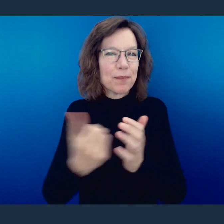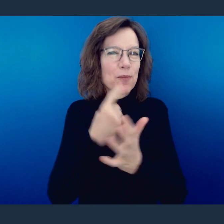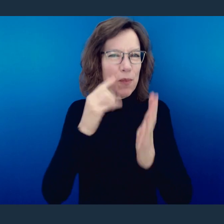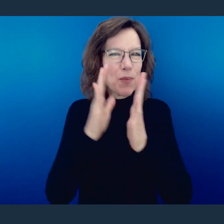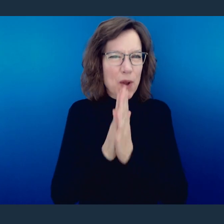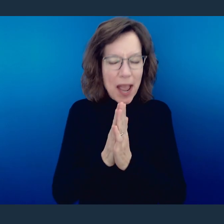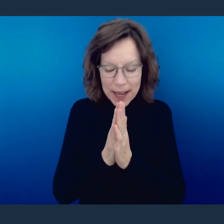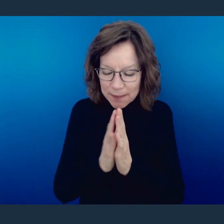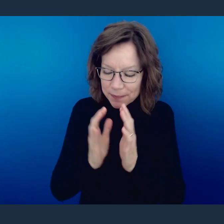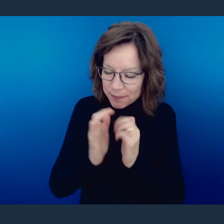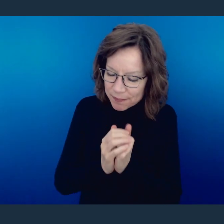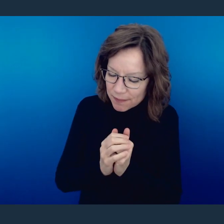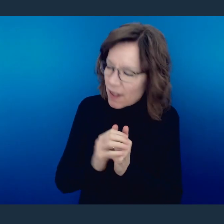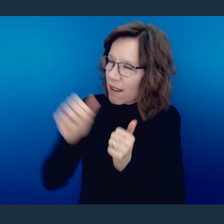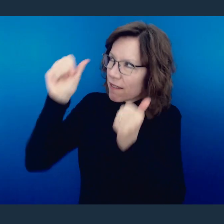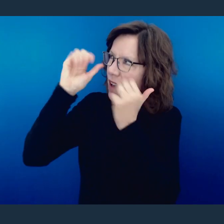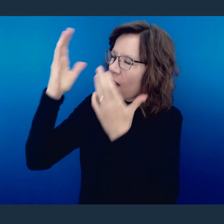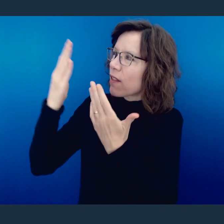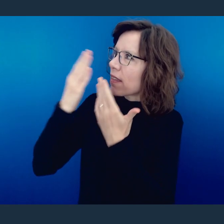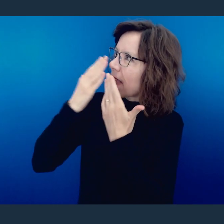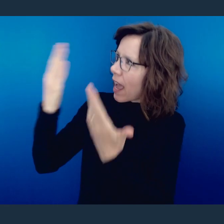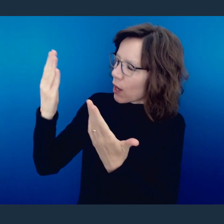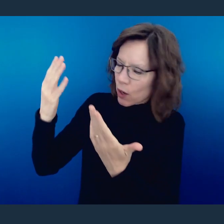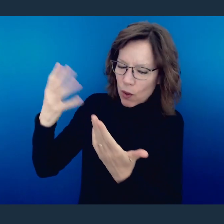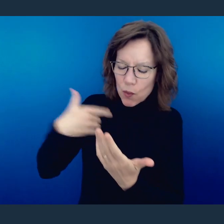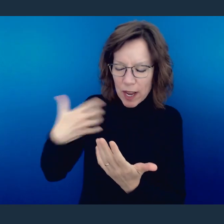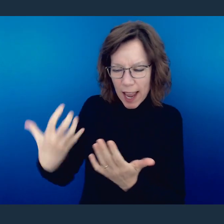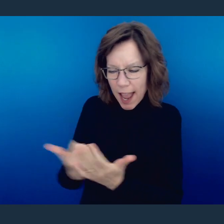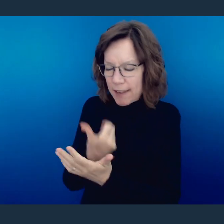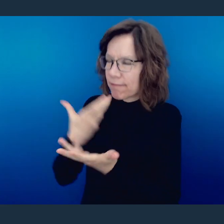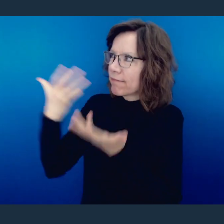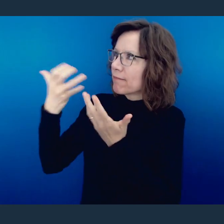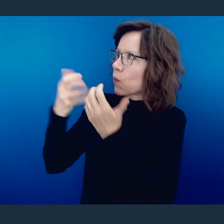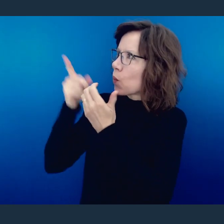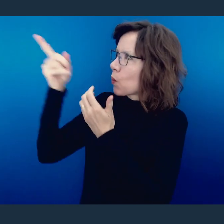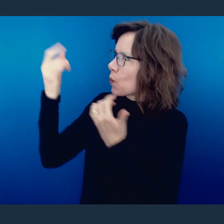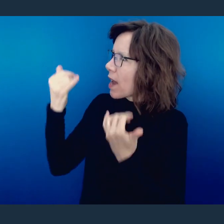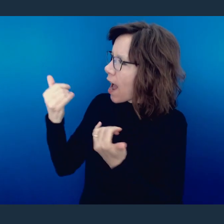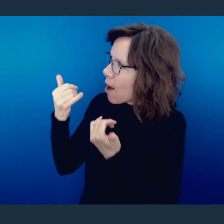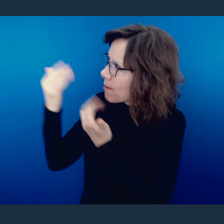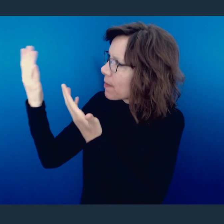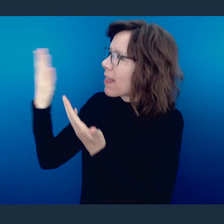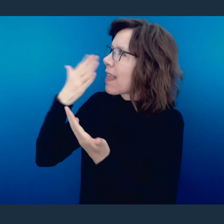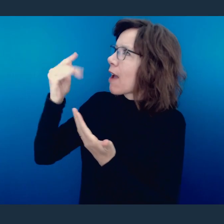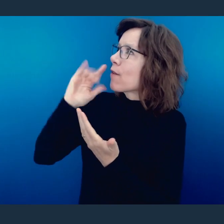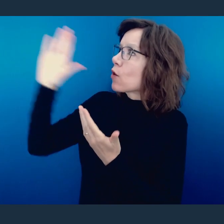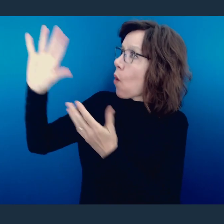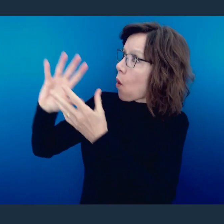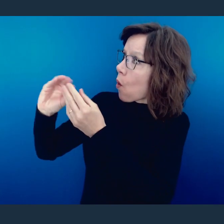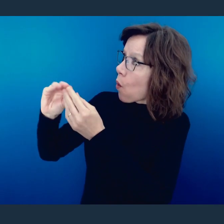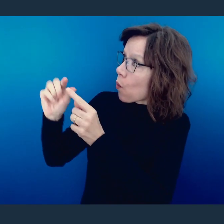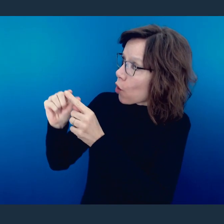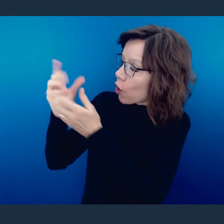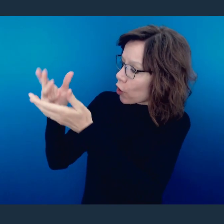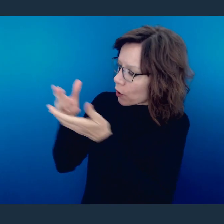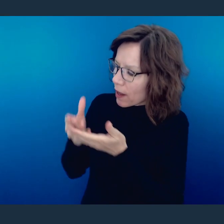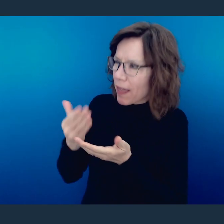Let us pray. Heavenly Father, we thank You for an opportunity to come before Your presence. We thank You for Your word and we thank You for Your Son